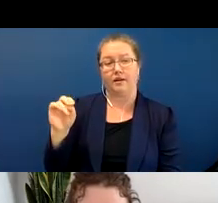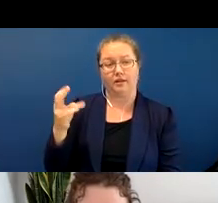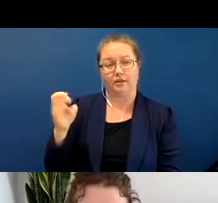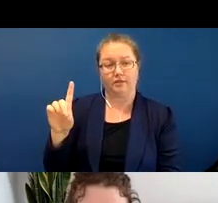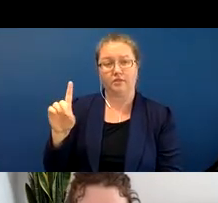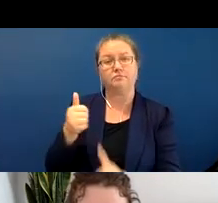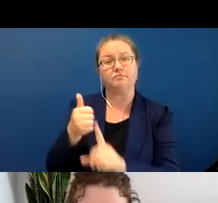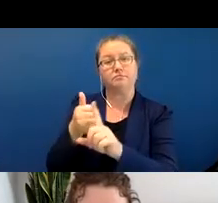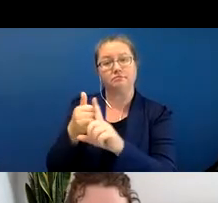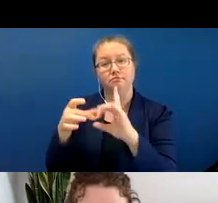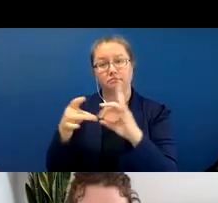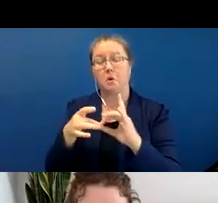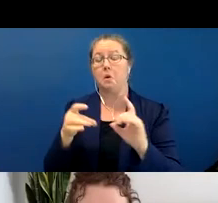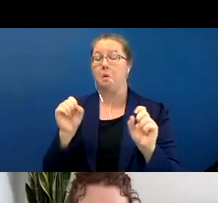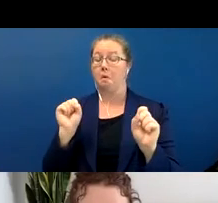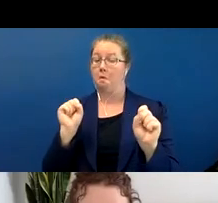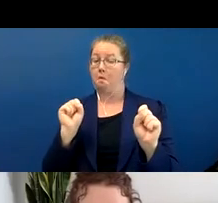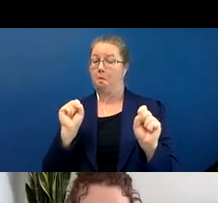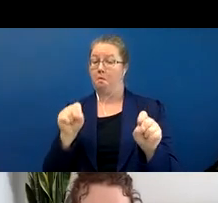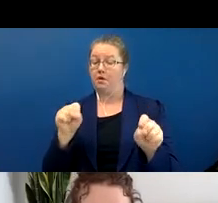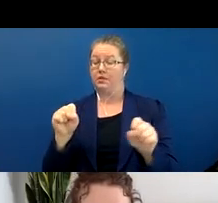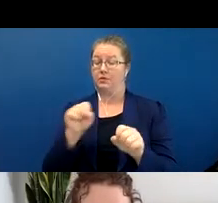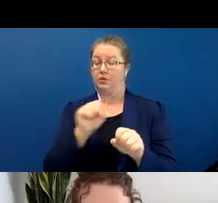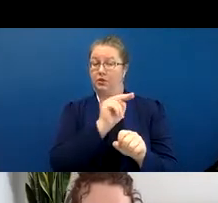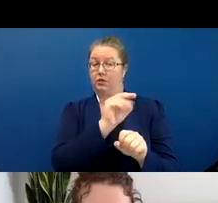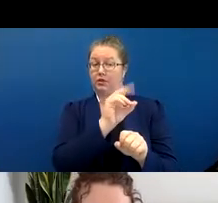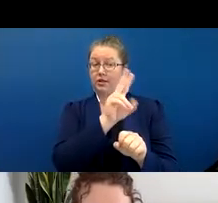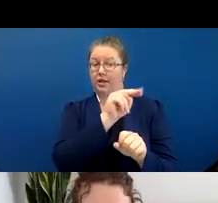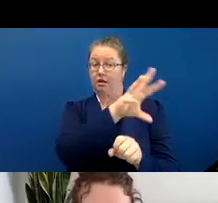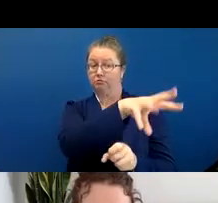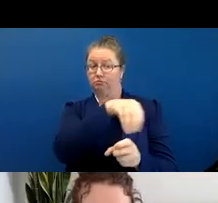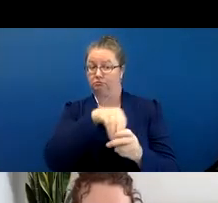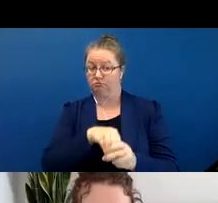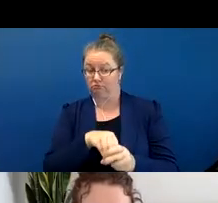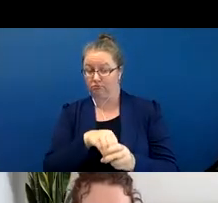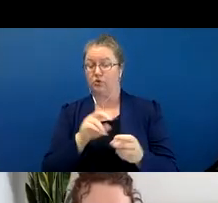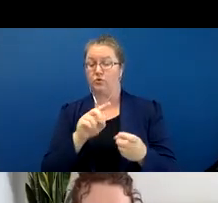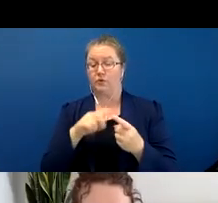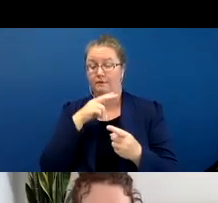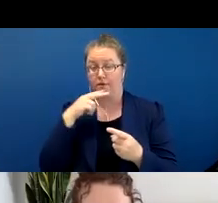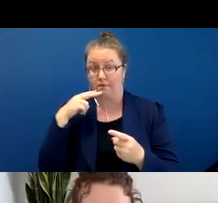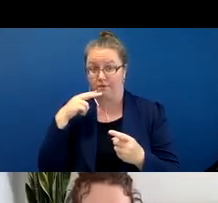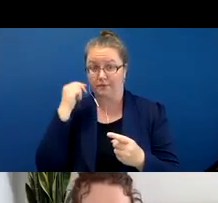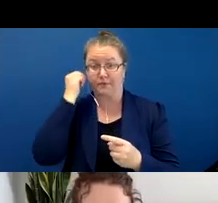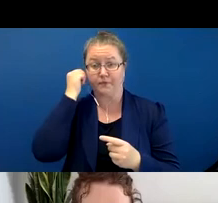that it is possible that in noun incorporating languages that nouns have some kind of historical